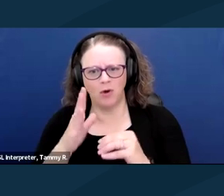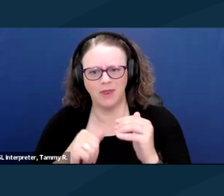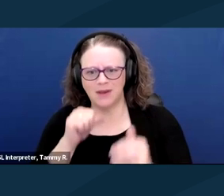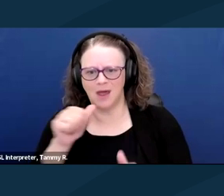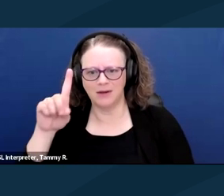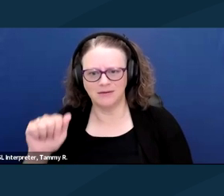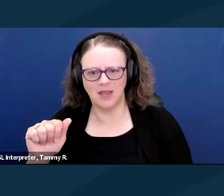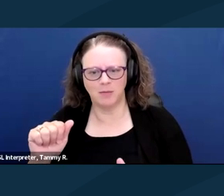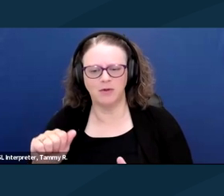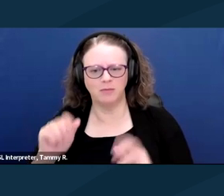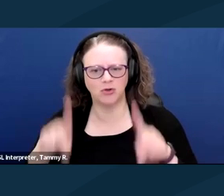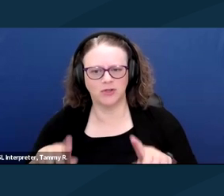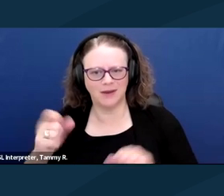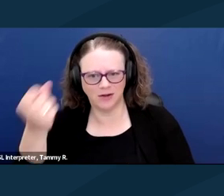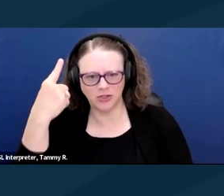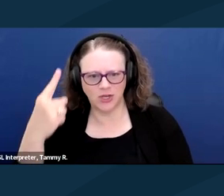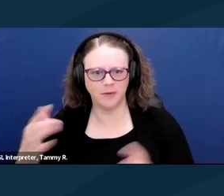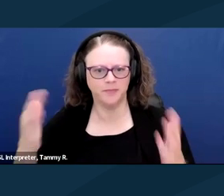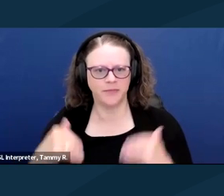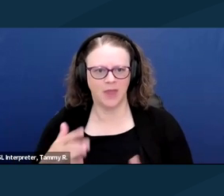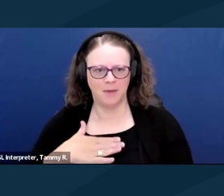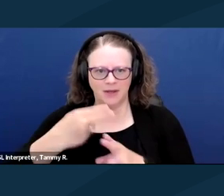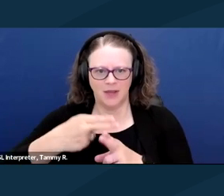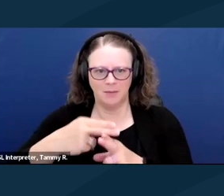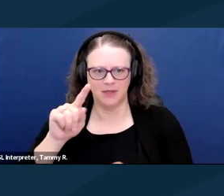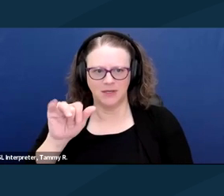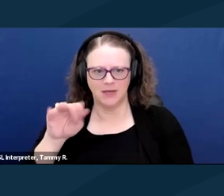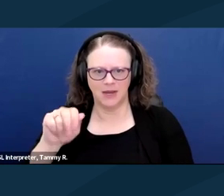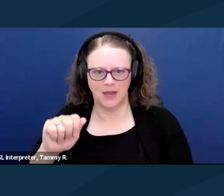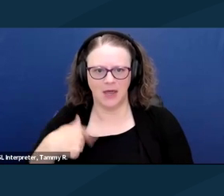My name is Tina, and I am from Martinez, California.